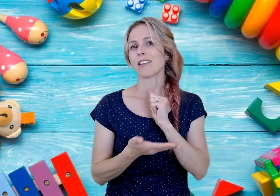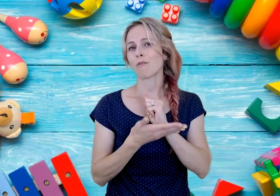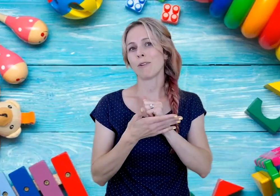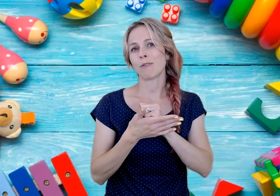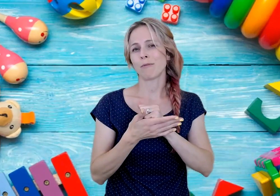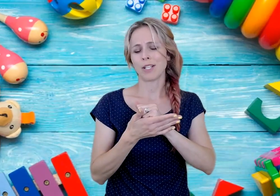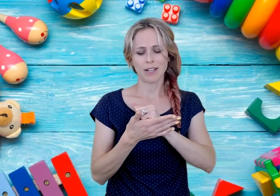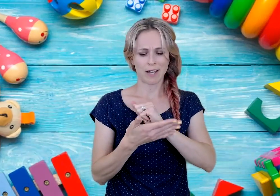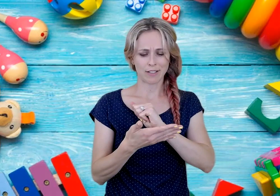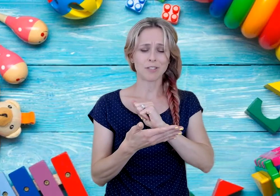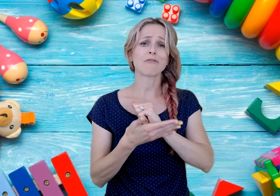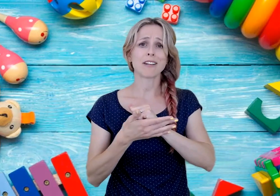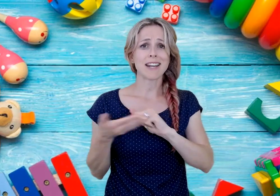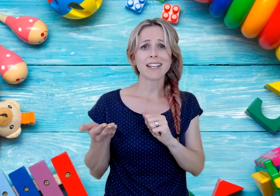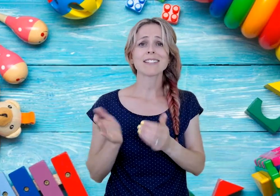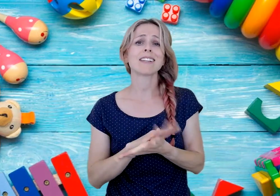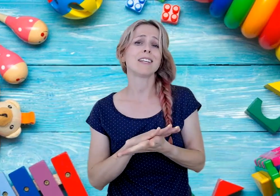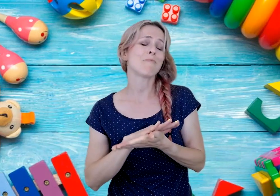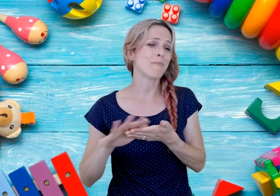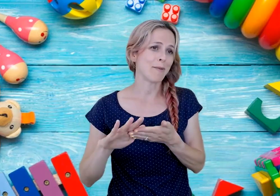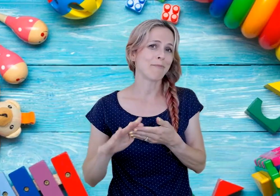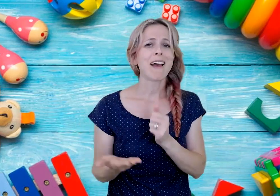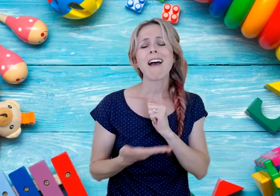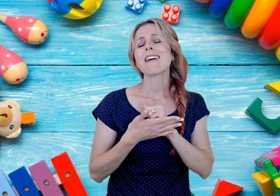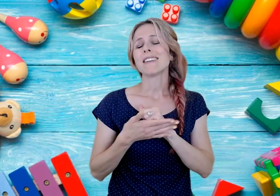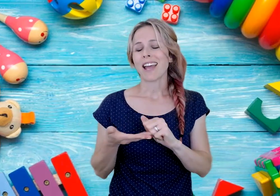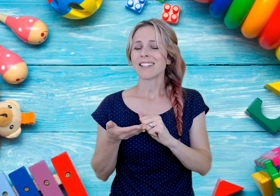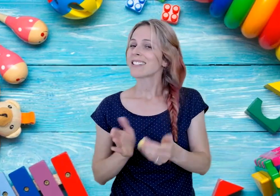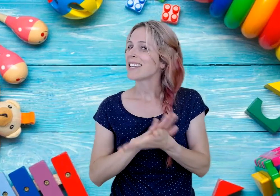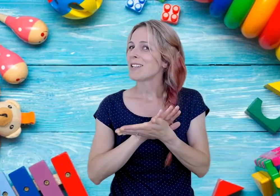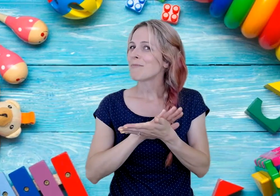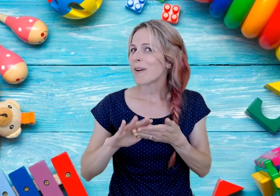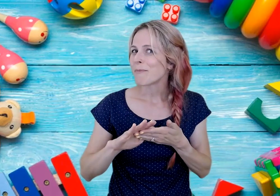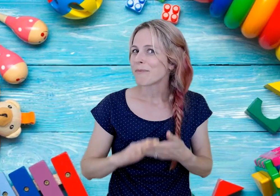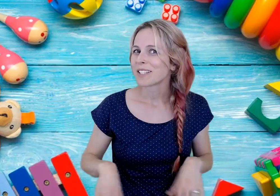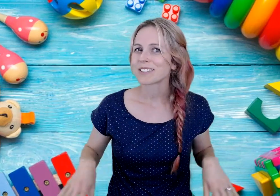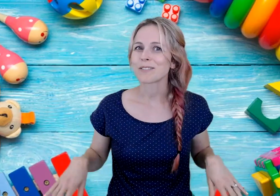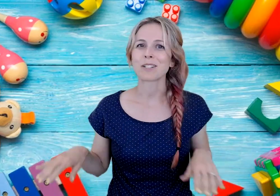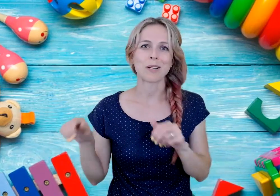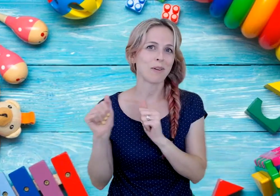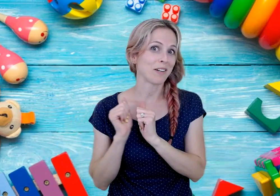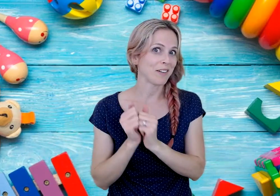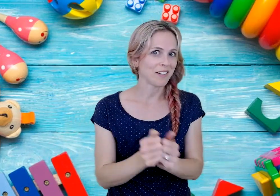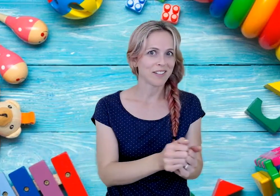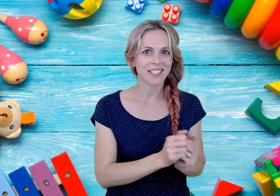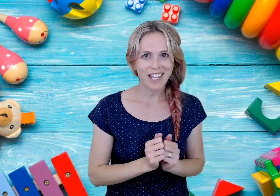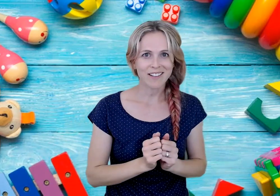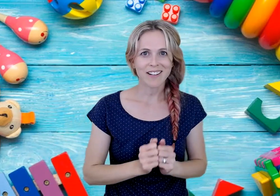So that will be what we, uh, do for "nice clean bum, nice clean bum." So we're going to put it all together.